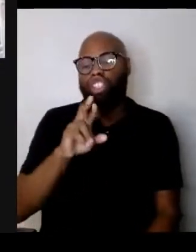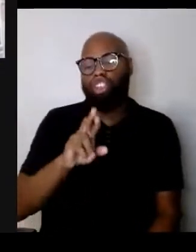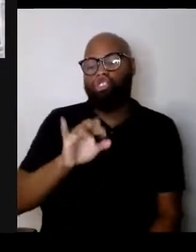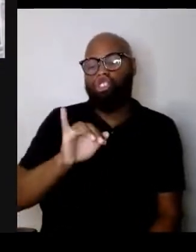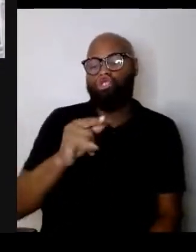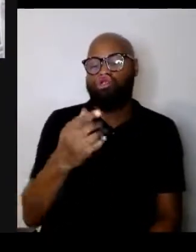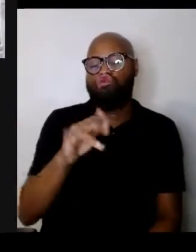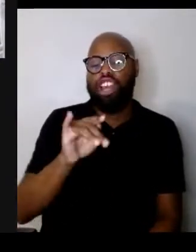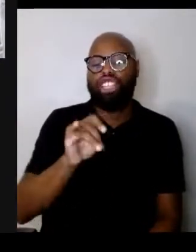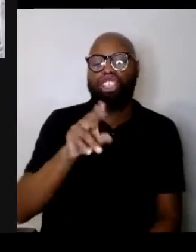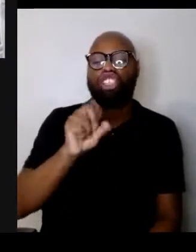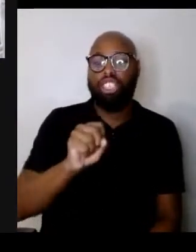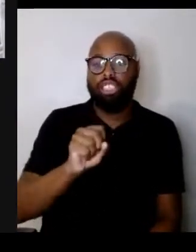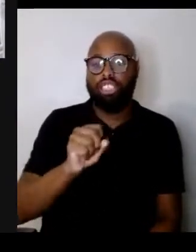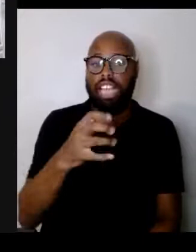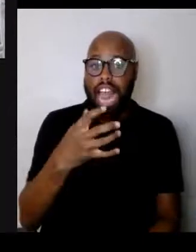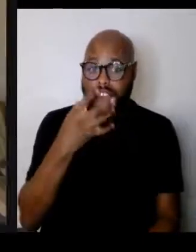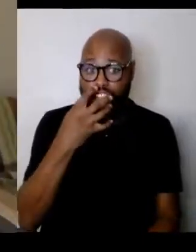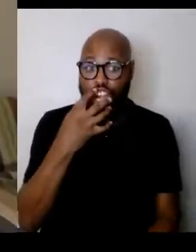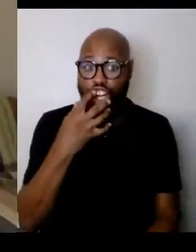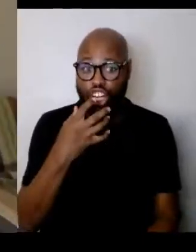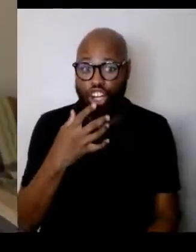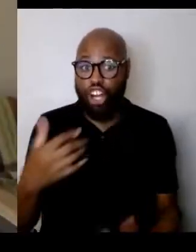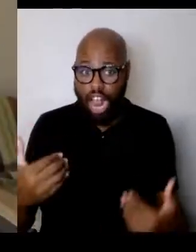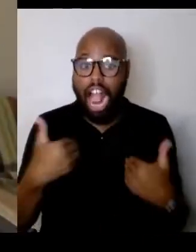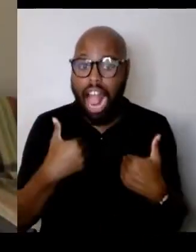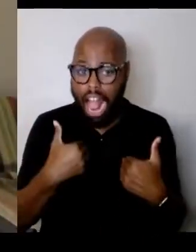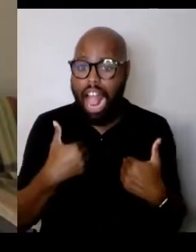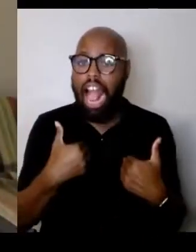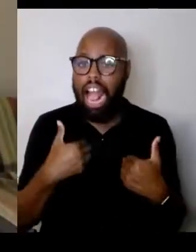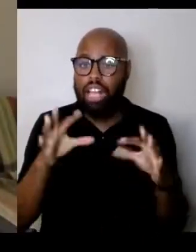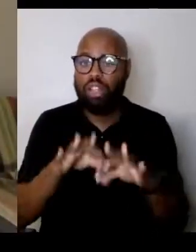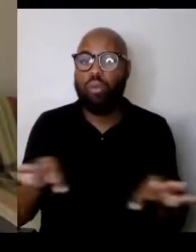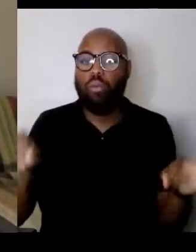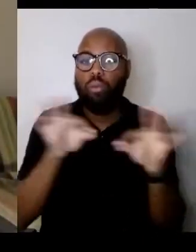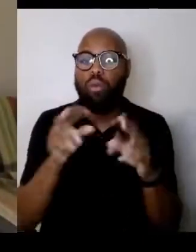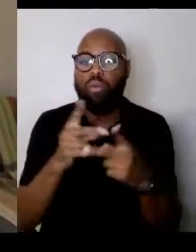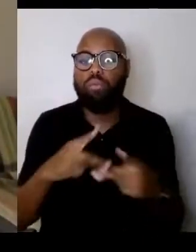in motivating people